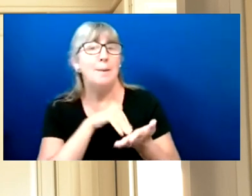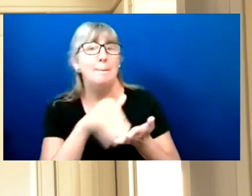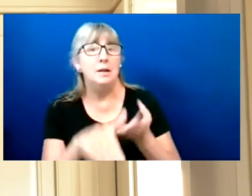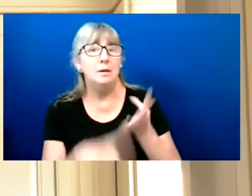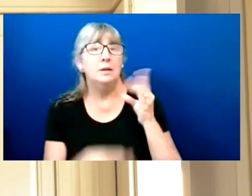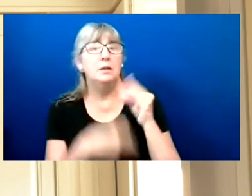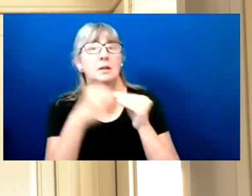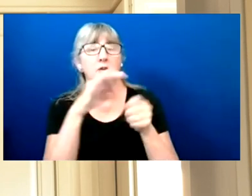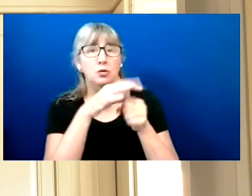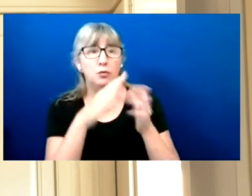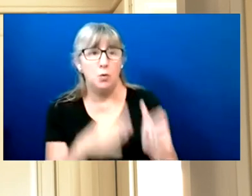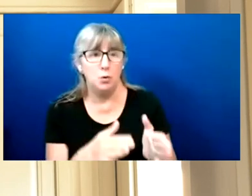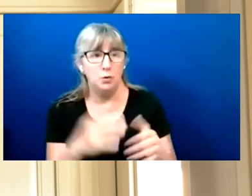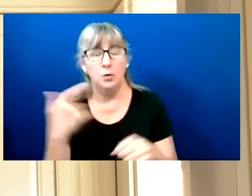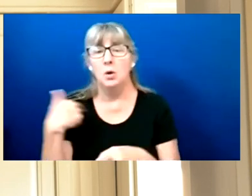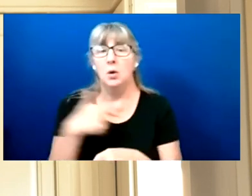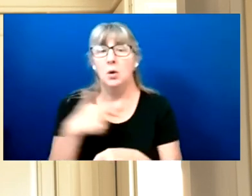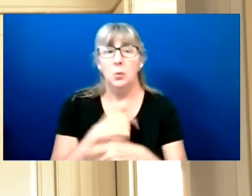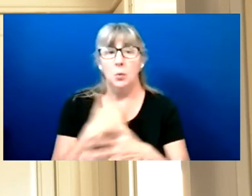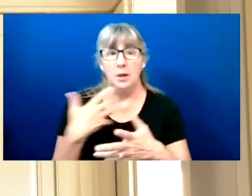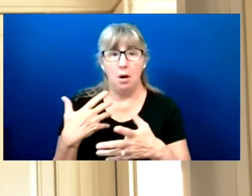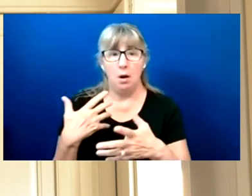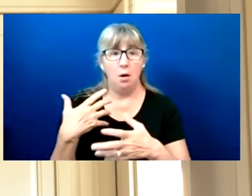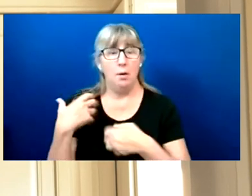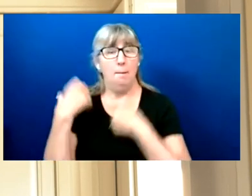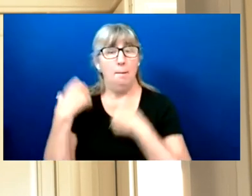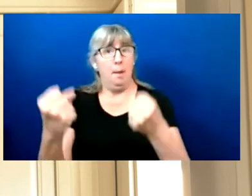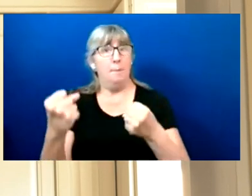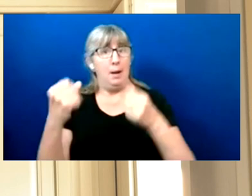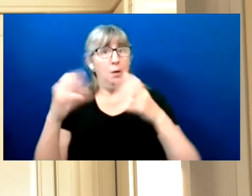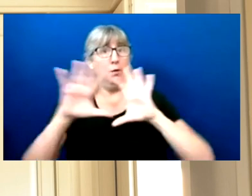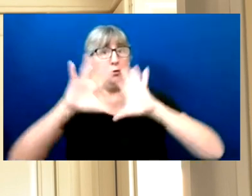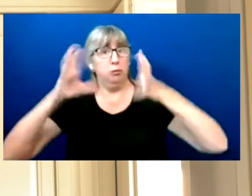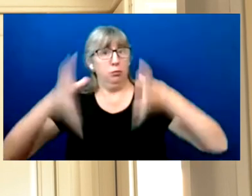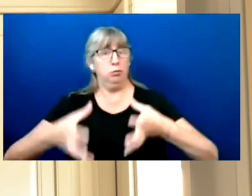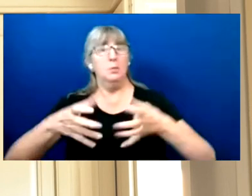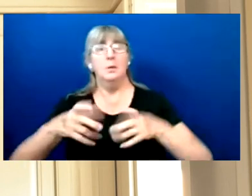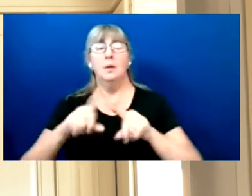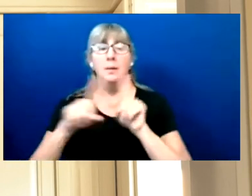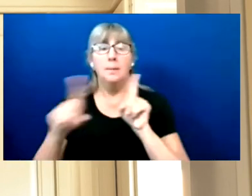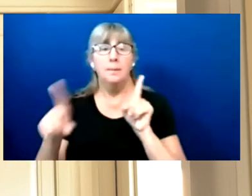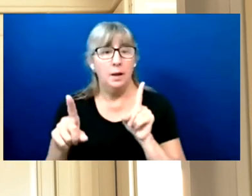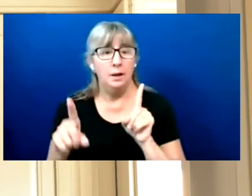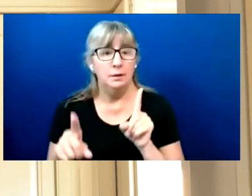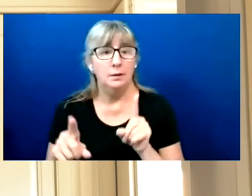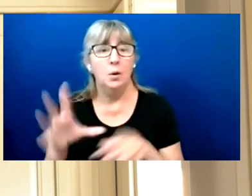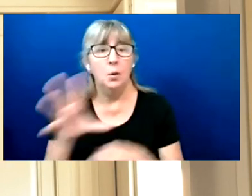We are a power unto ourselves, but consider our influence grows, when we work together